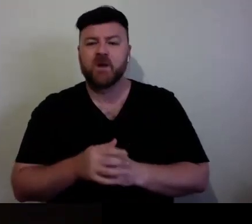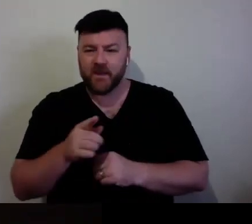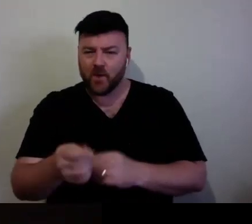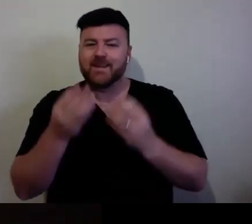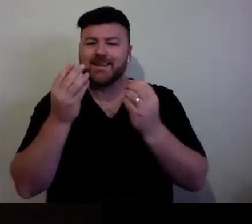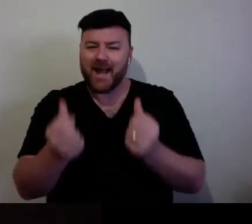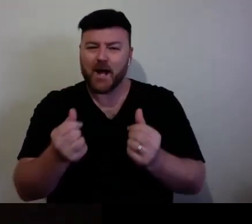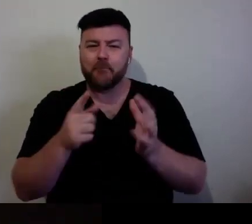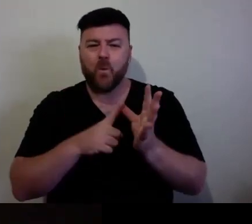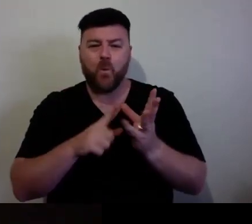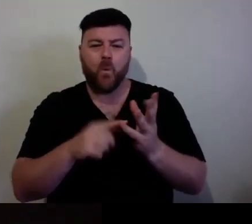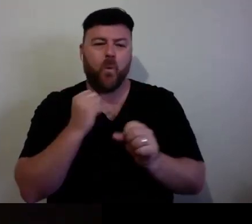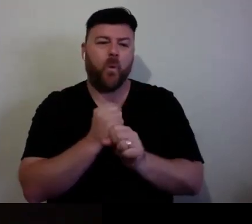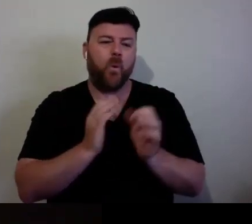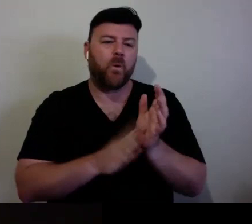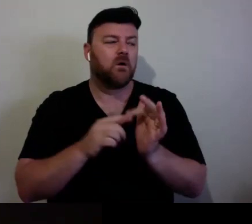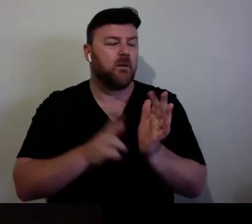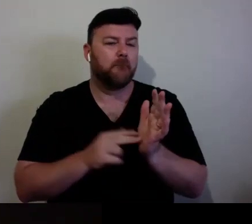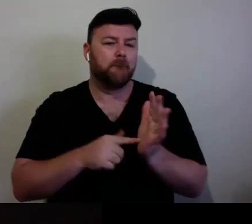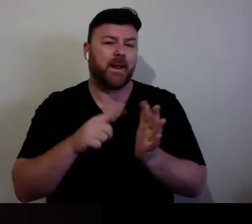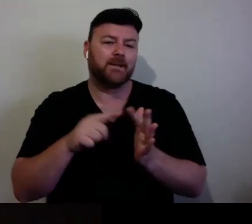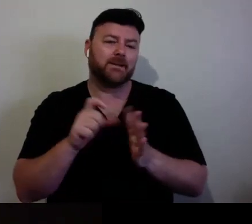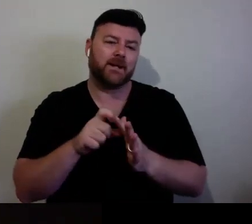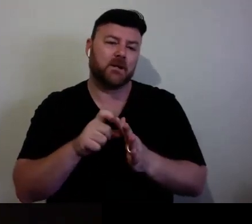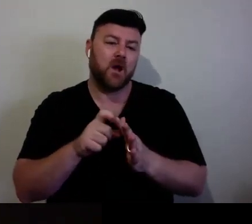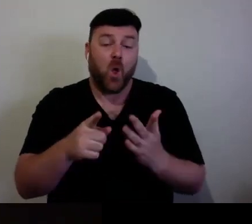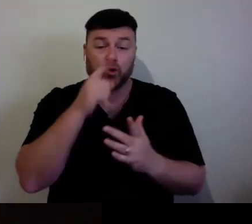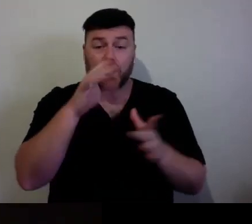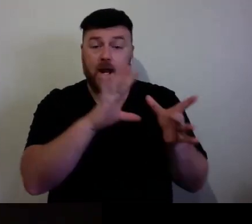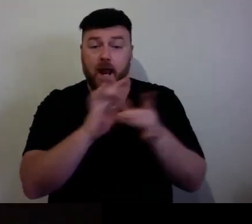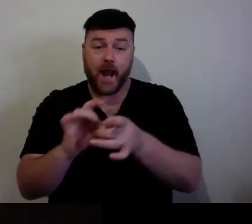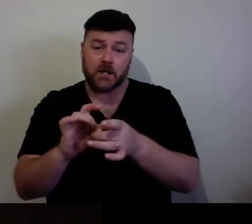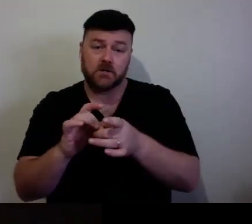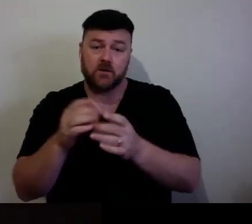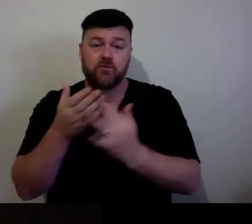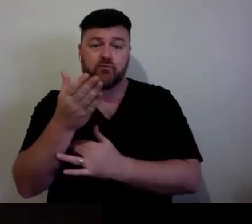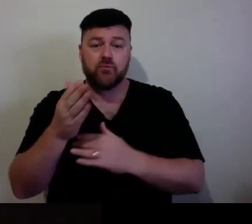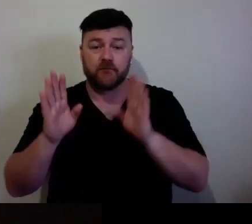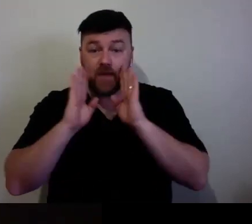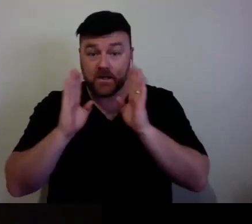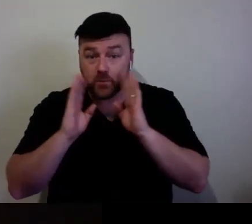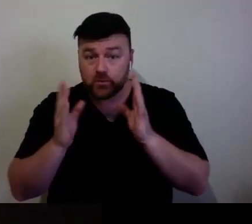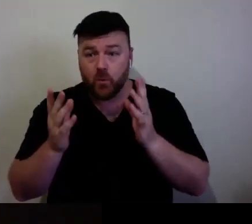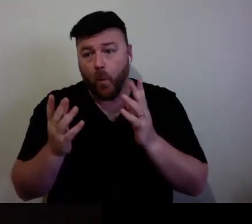Well, I mean, you can connect via Facebook - connect online from any phone.